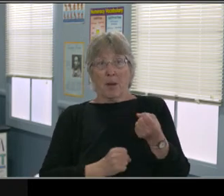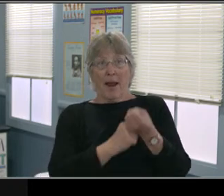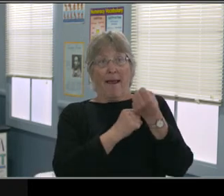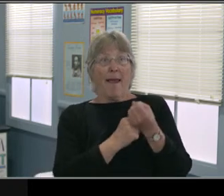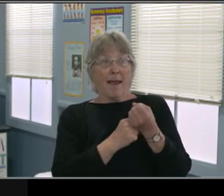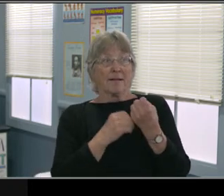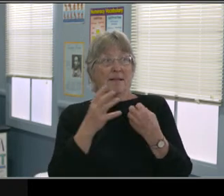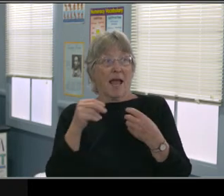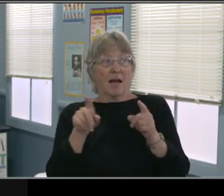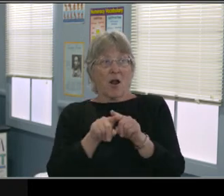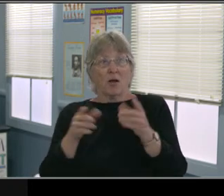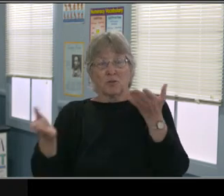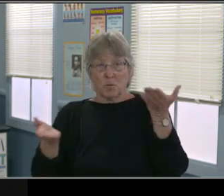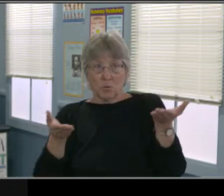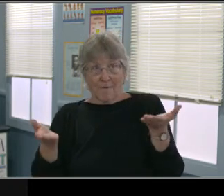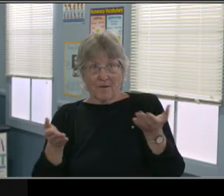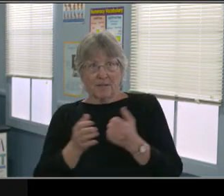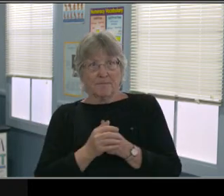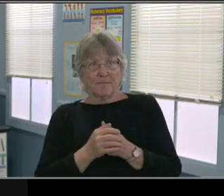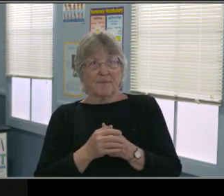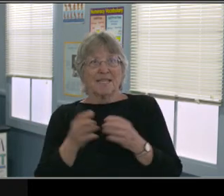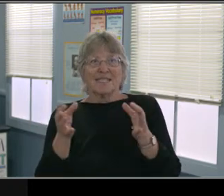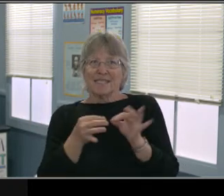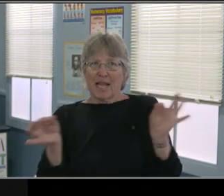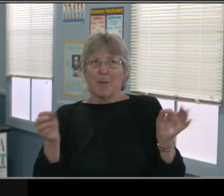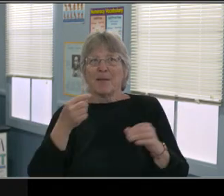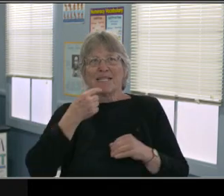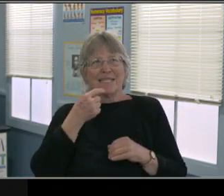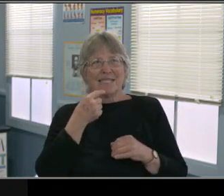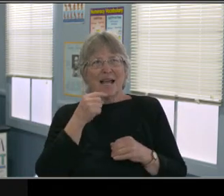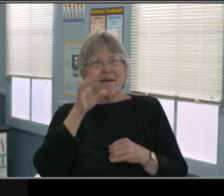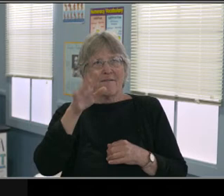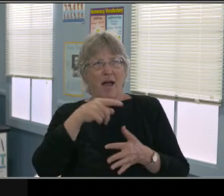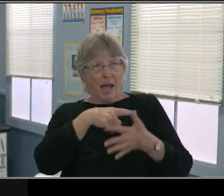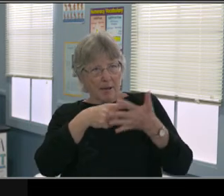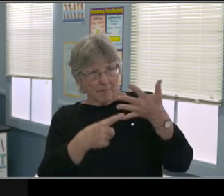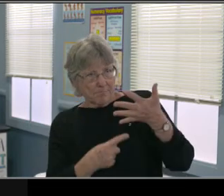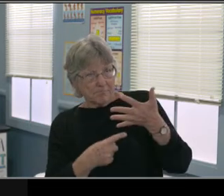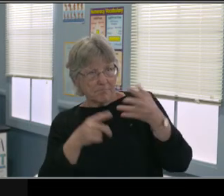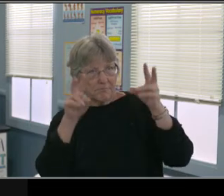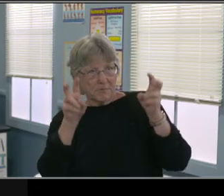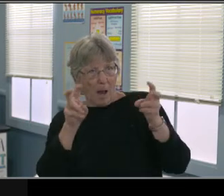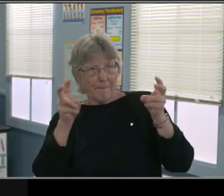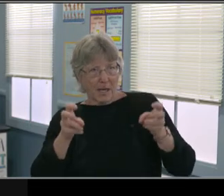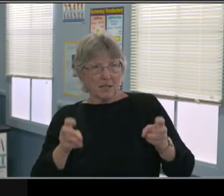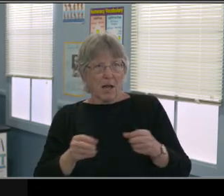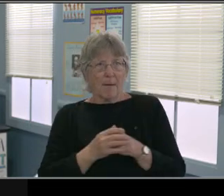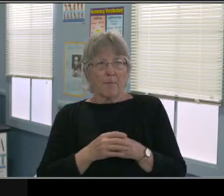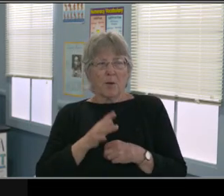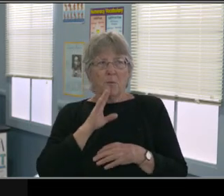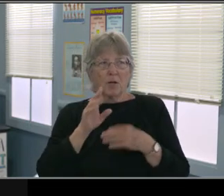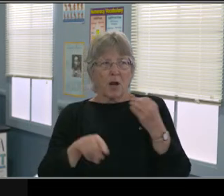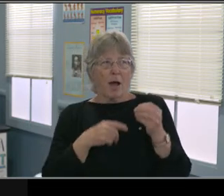And those are the same topics that Senate bill tells you and that statement tells you. So everything repeats